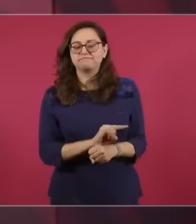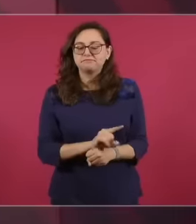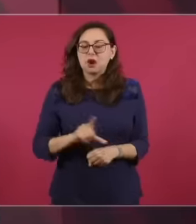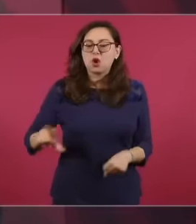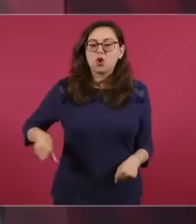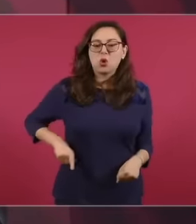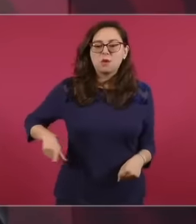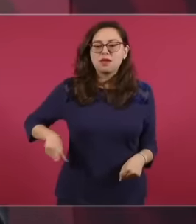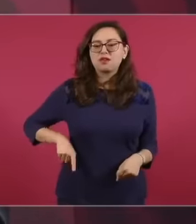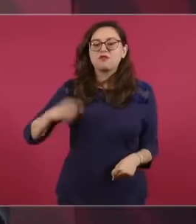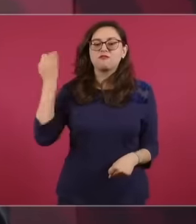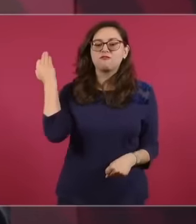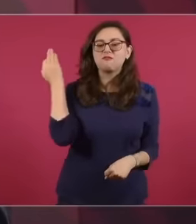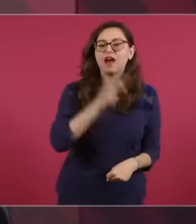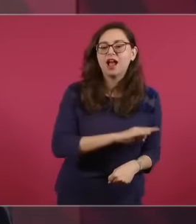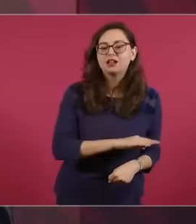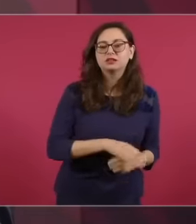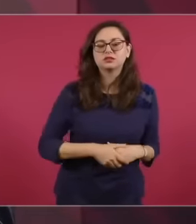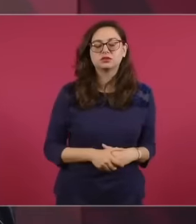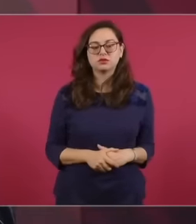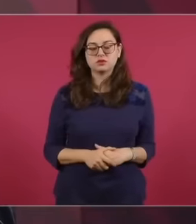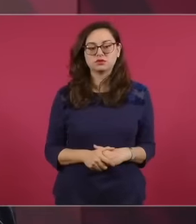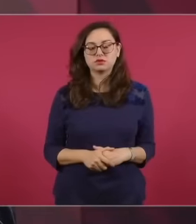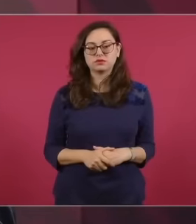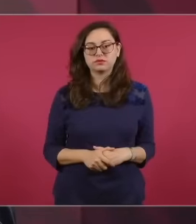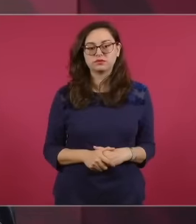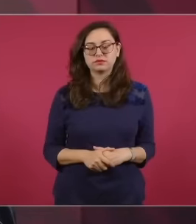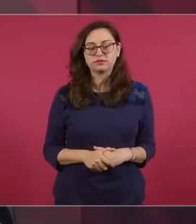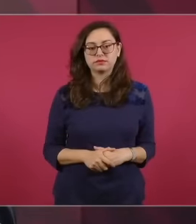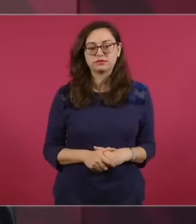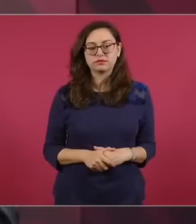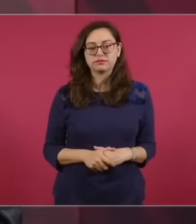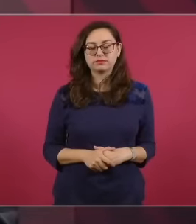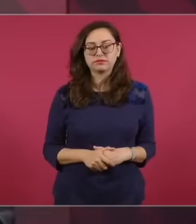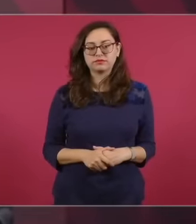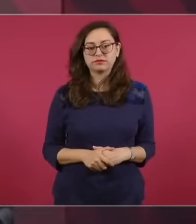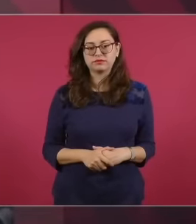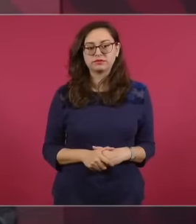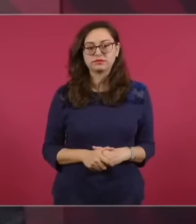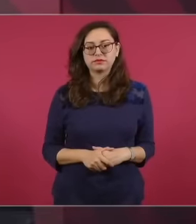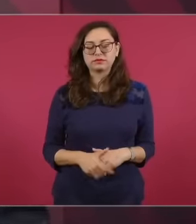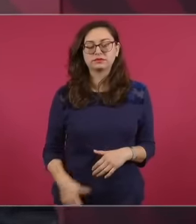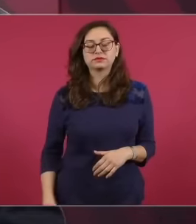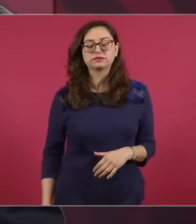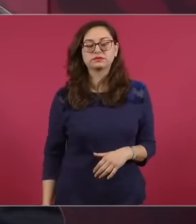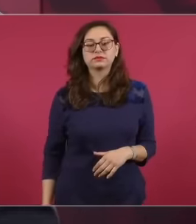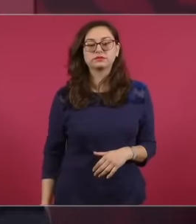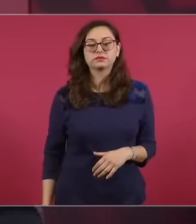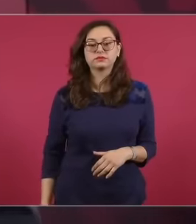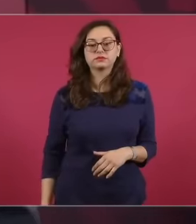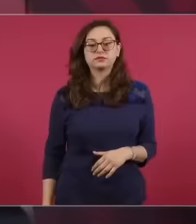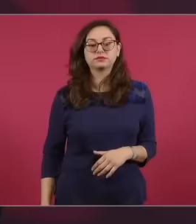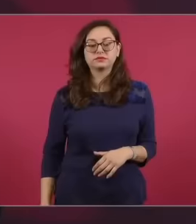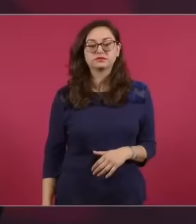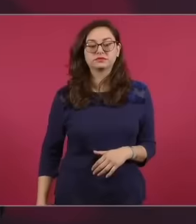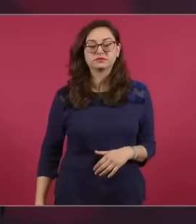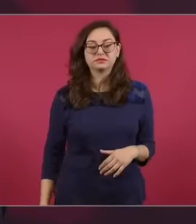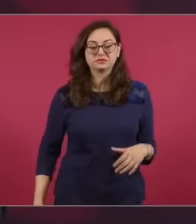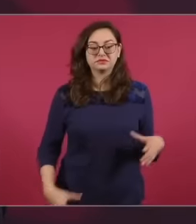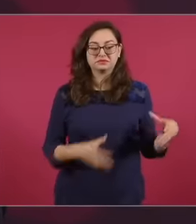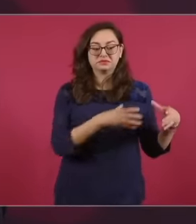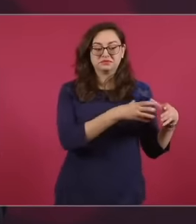they took over the executive they took over the legislative power